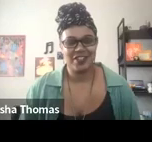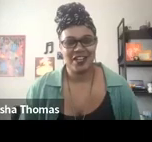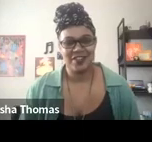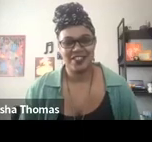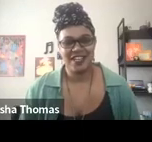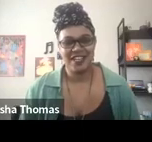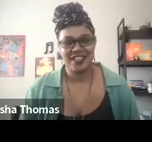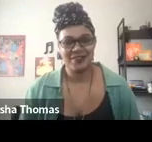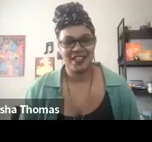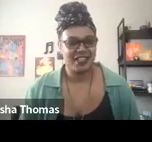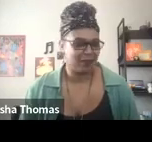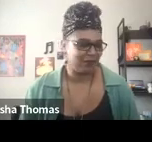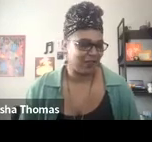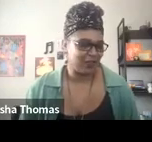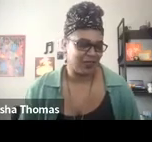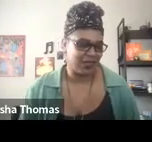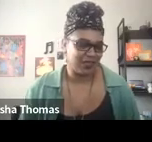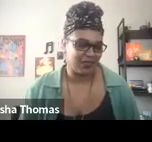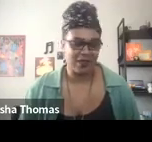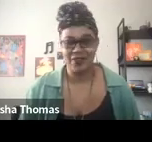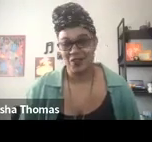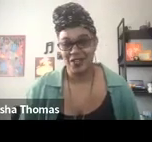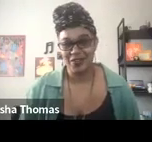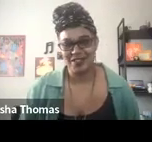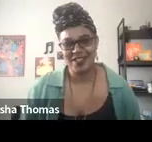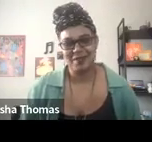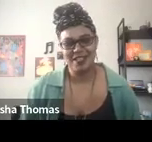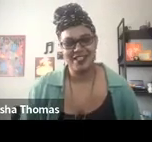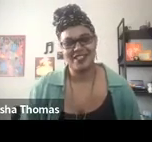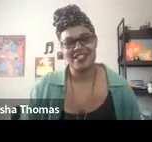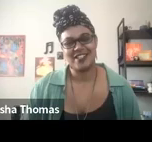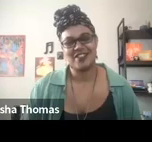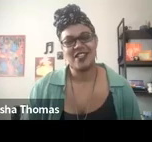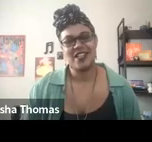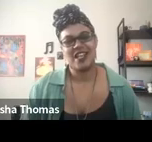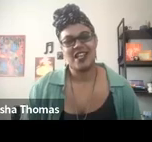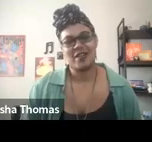I'll check out in a second as my fellows take the stage now.